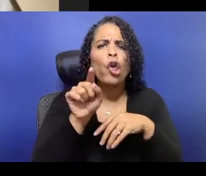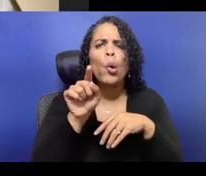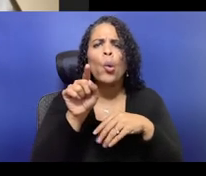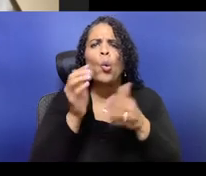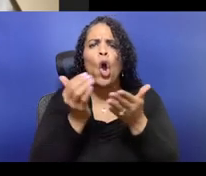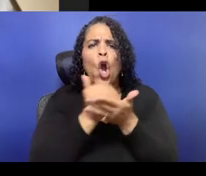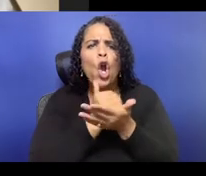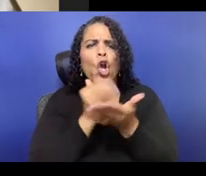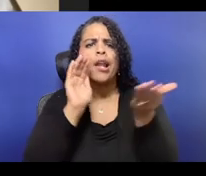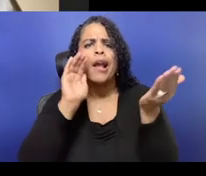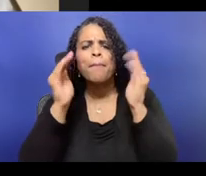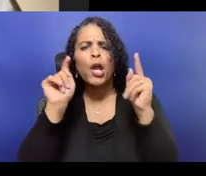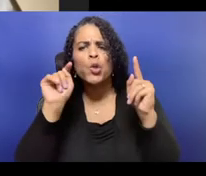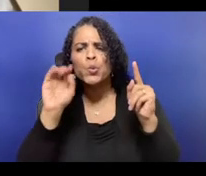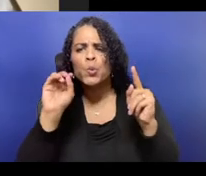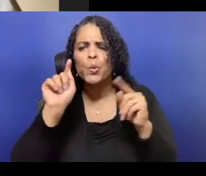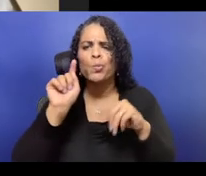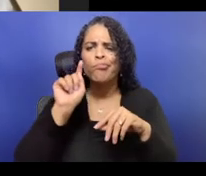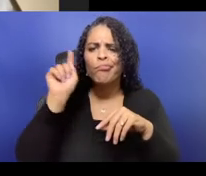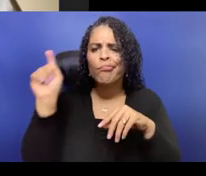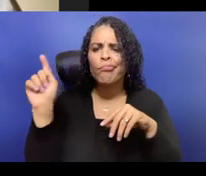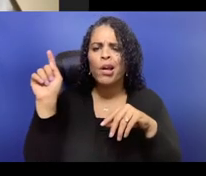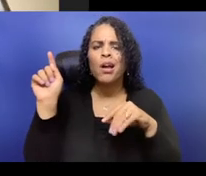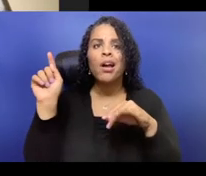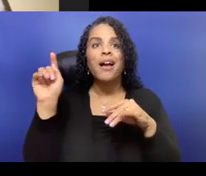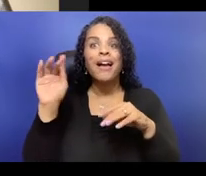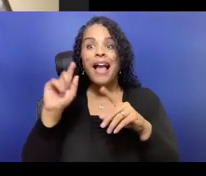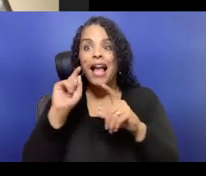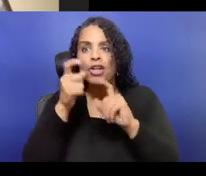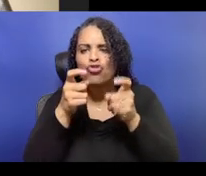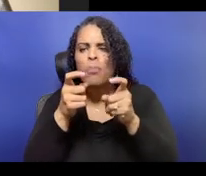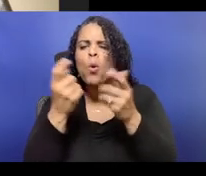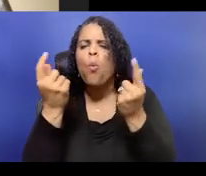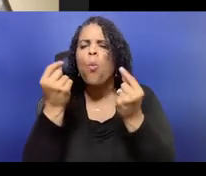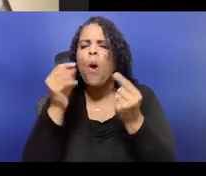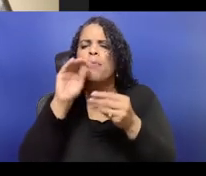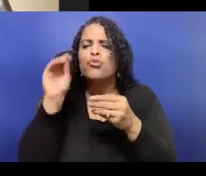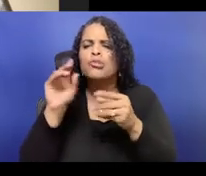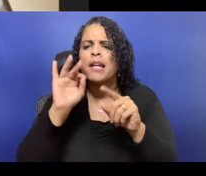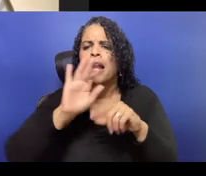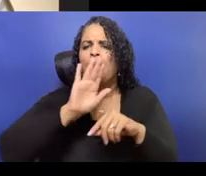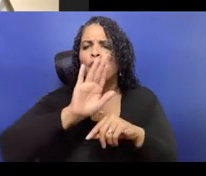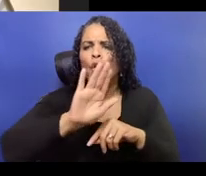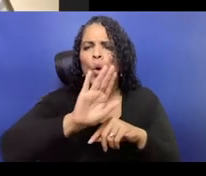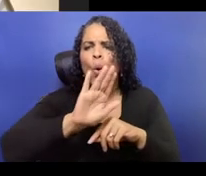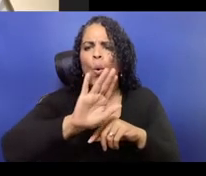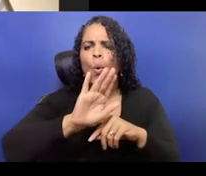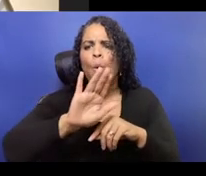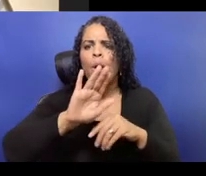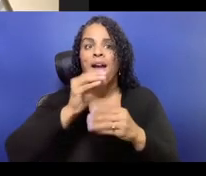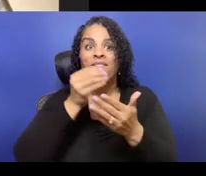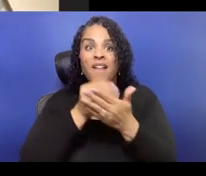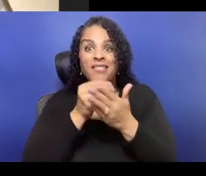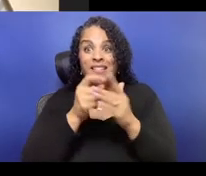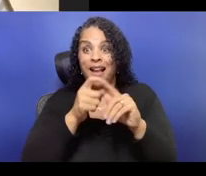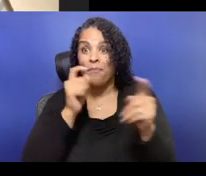It cost 25, $25 1/2 thousand to put this show on the stage, and if we filled every single seat